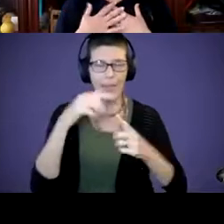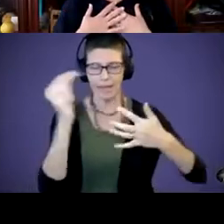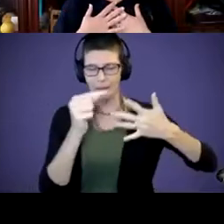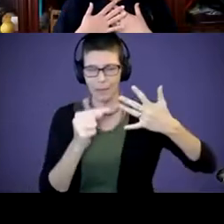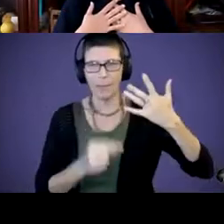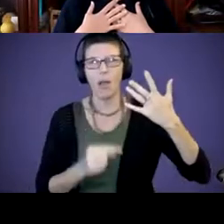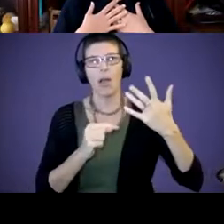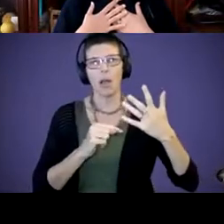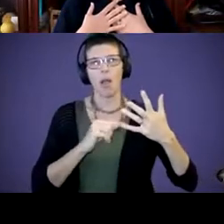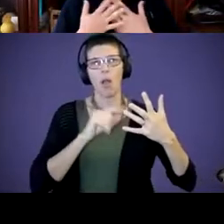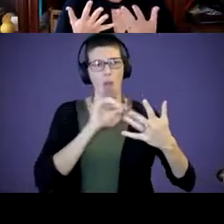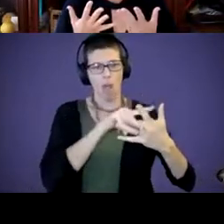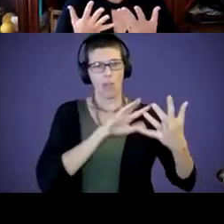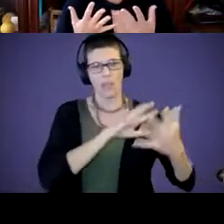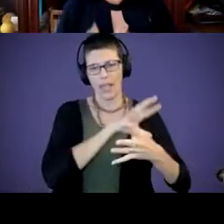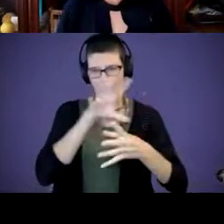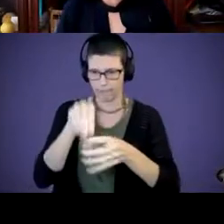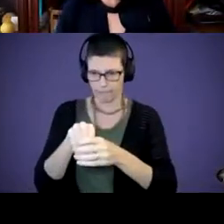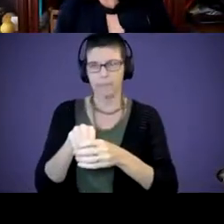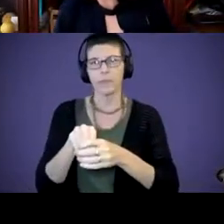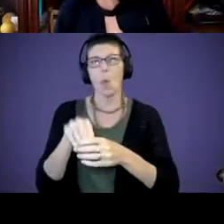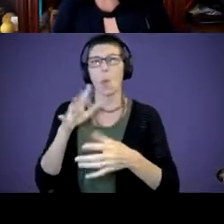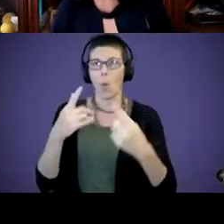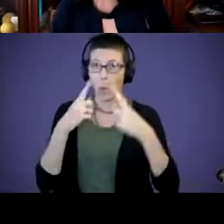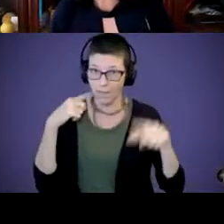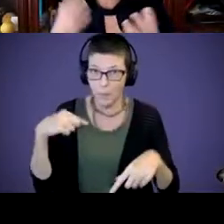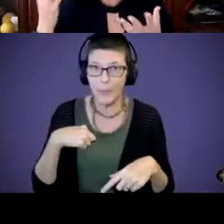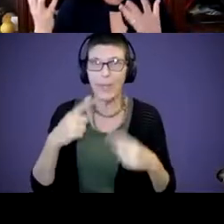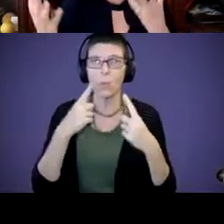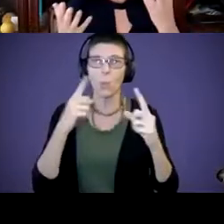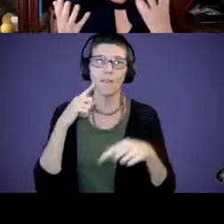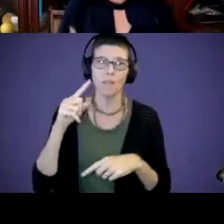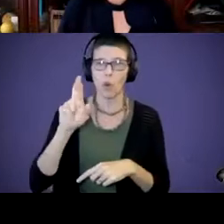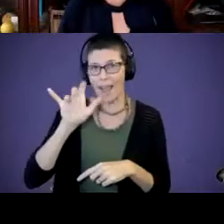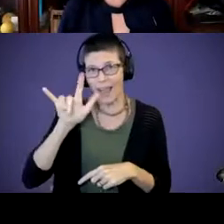what worked for me and what worked for Riley. So, thinking about how you process your own